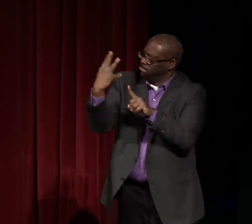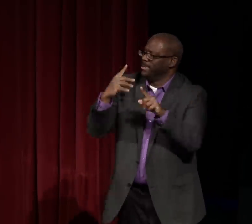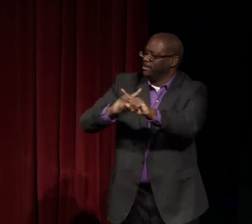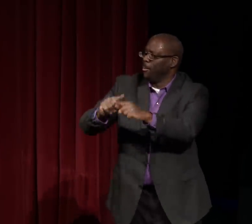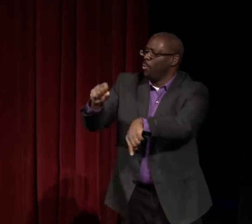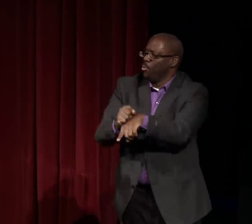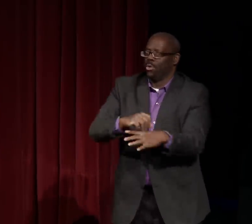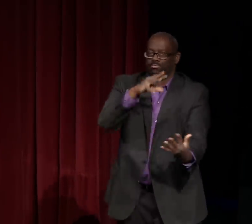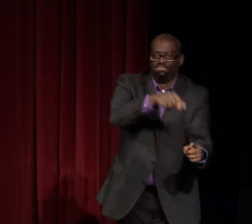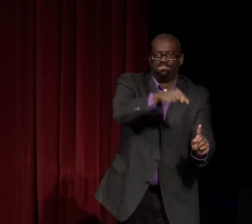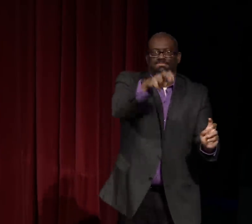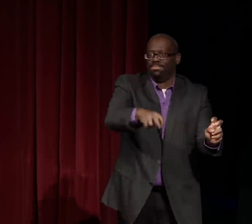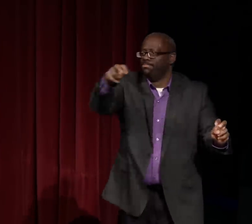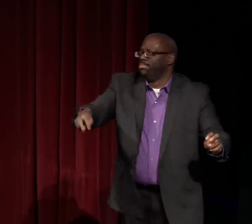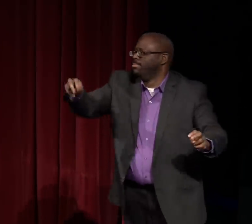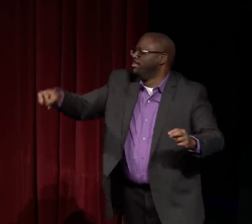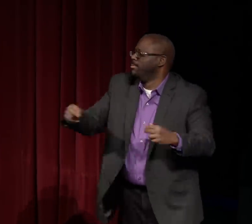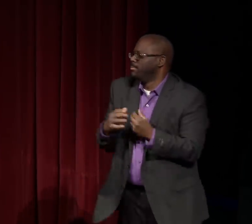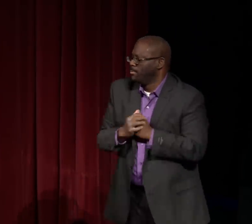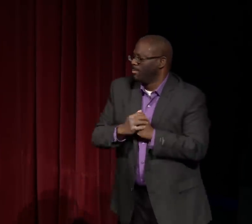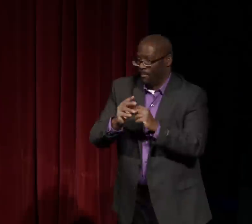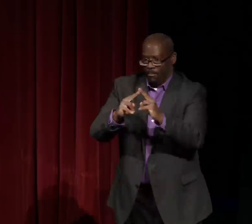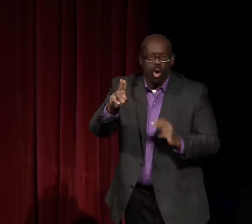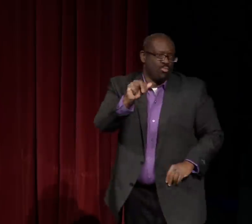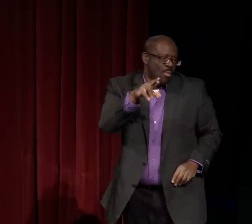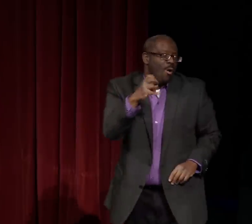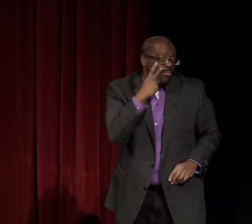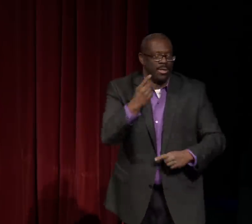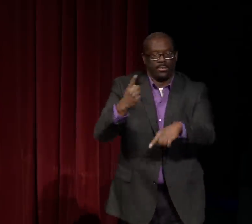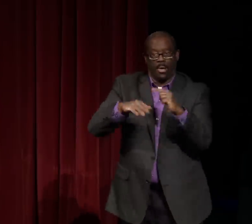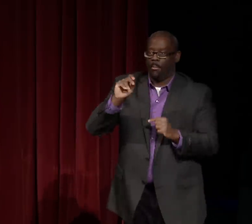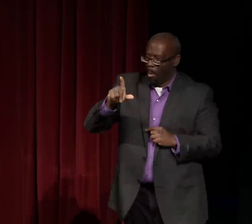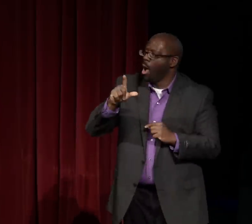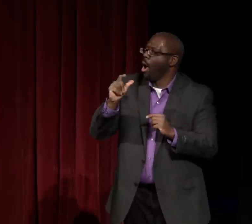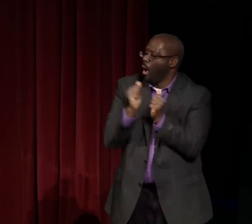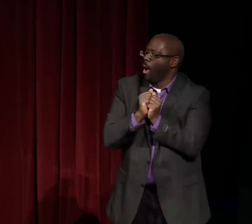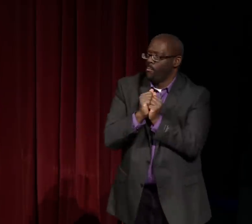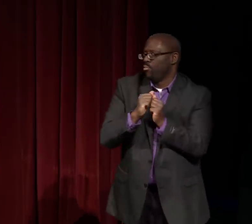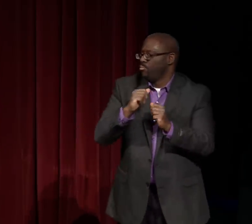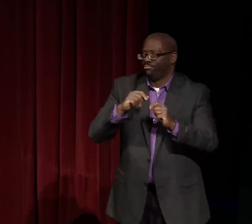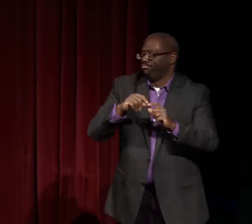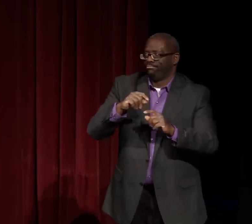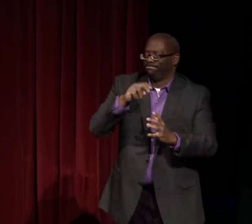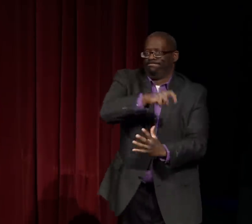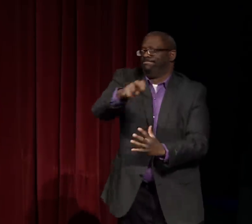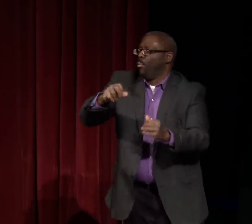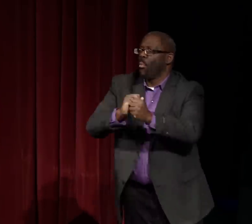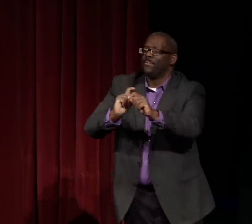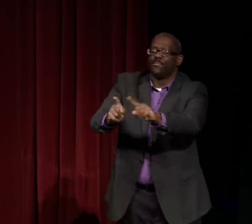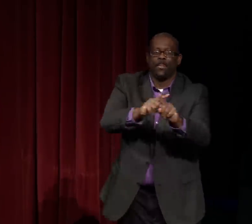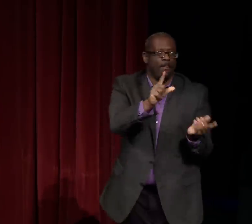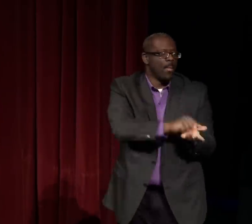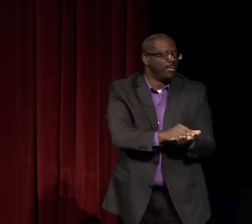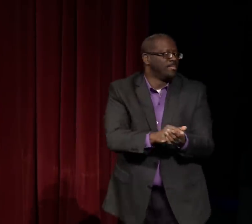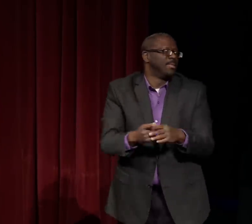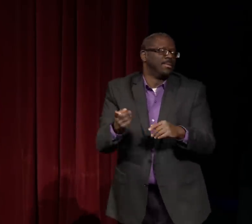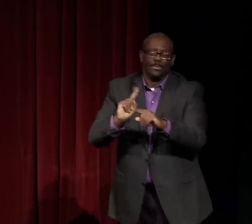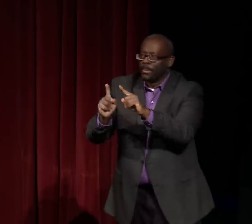who are filmed continuously in our field.